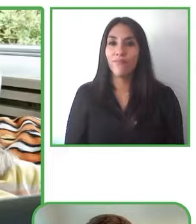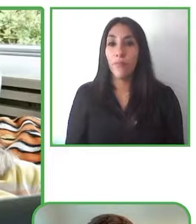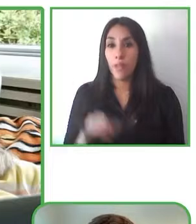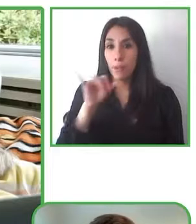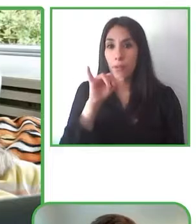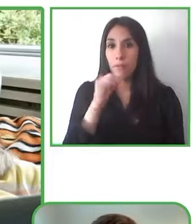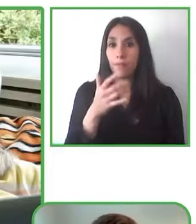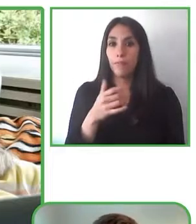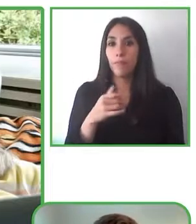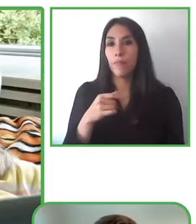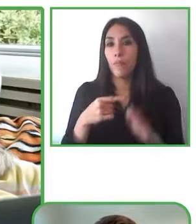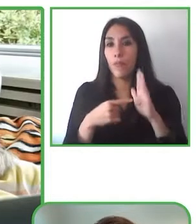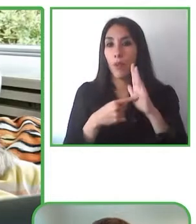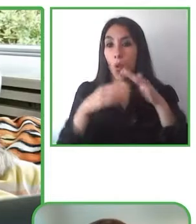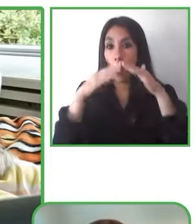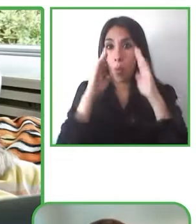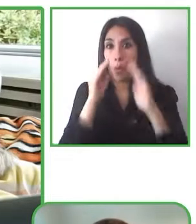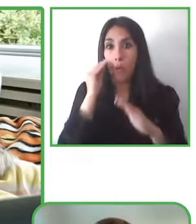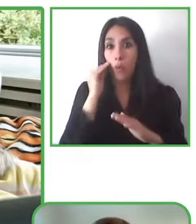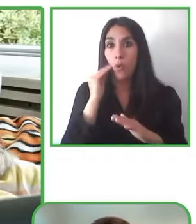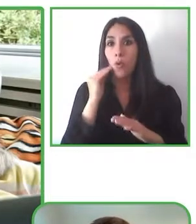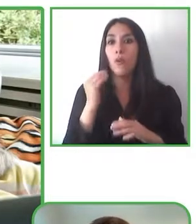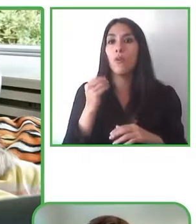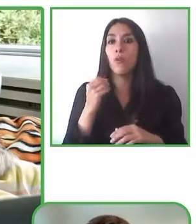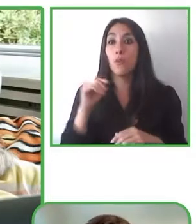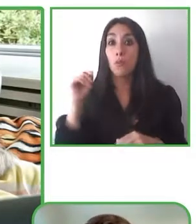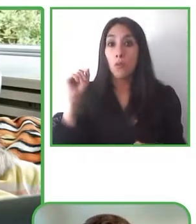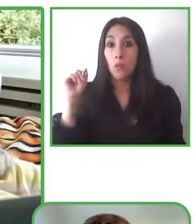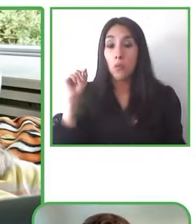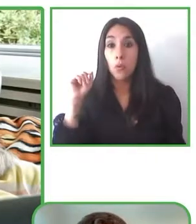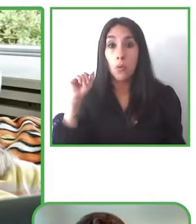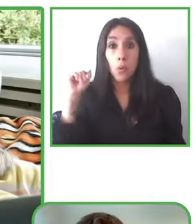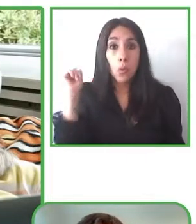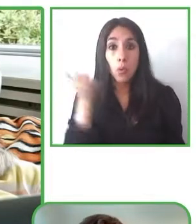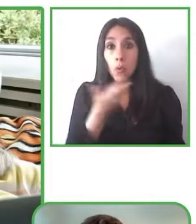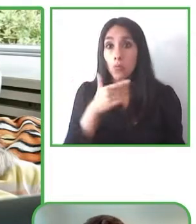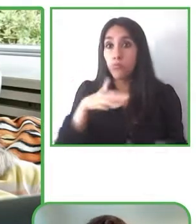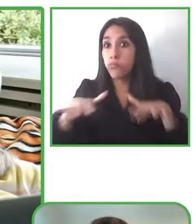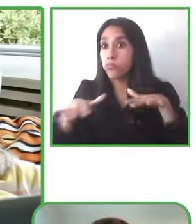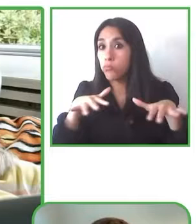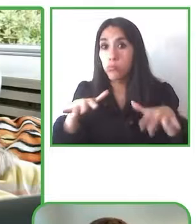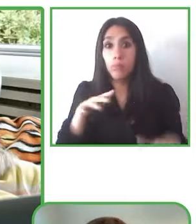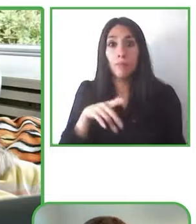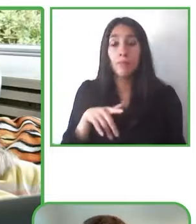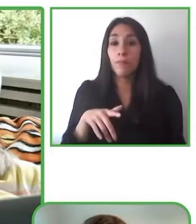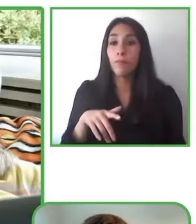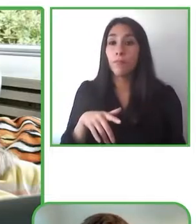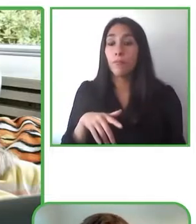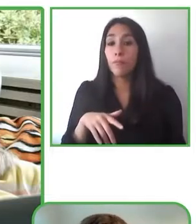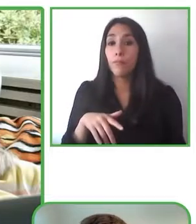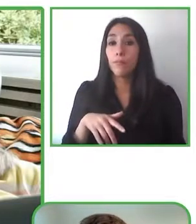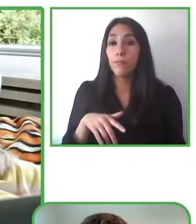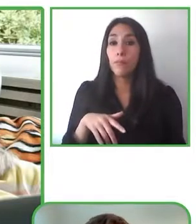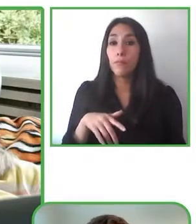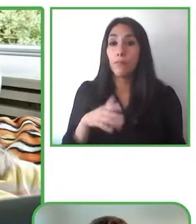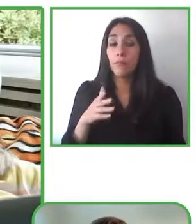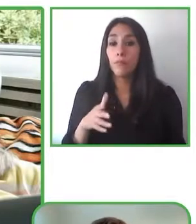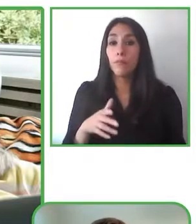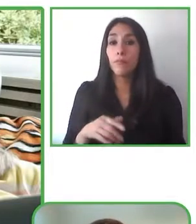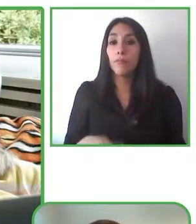the previously and then you simply just need to download the app and then we have a small subscription fee of around six US dollars a month